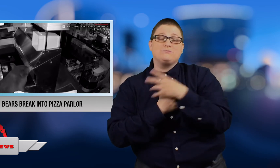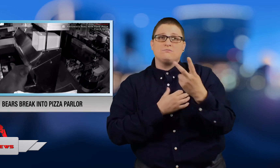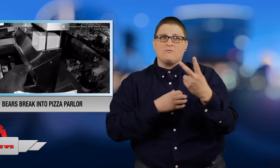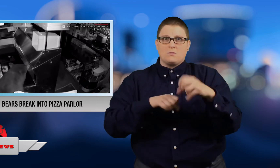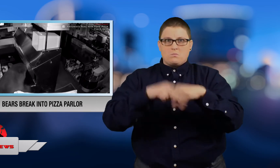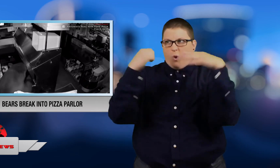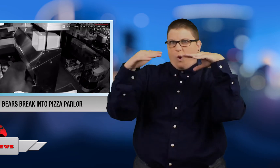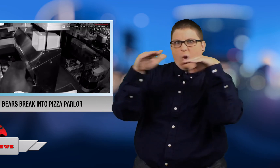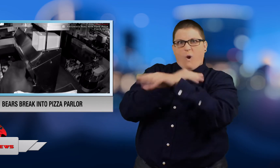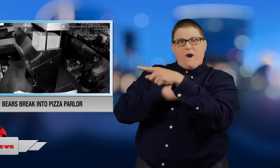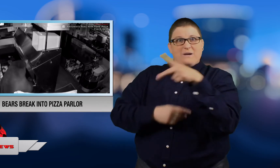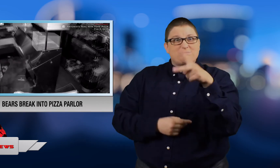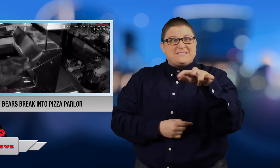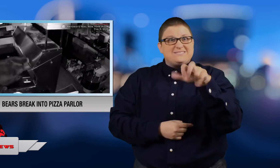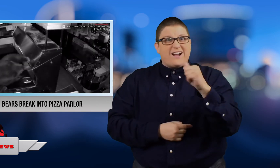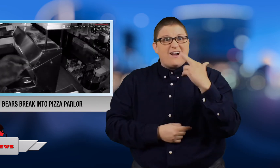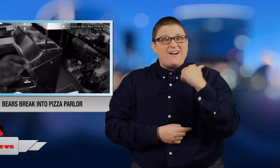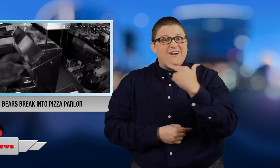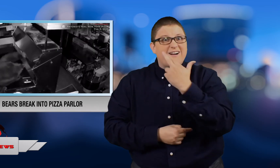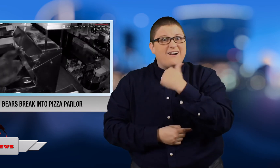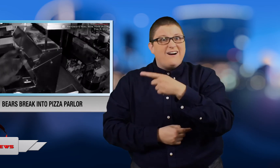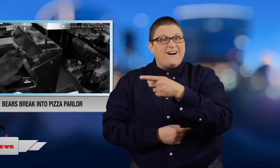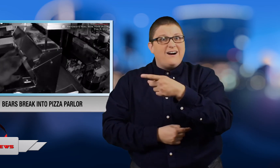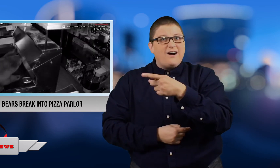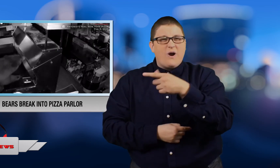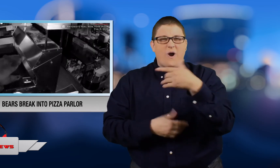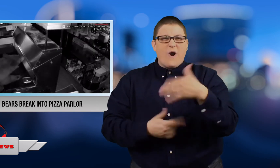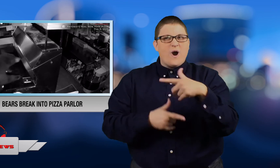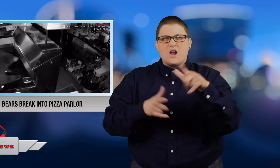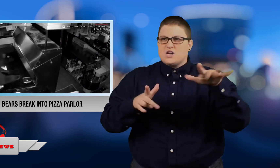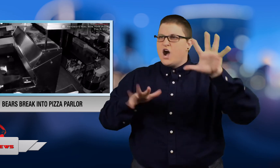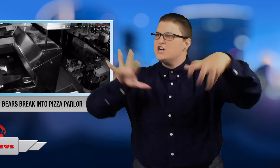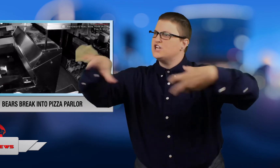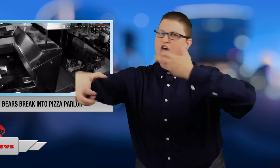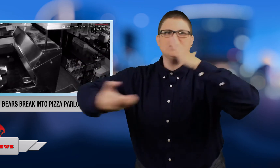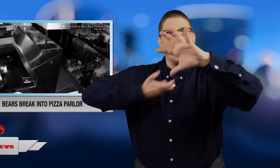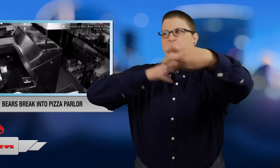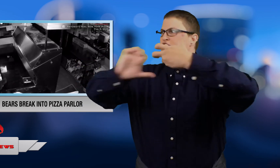break into a pizza restaurant and they eat everything they can get their paws on.